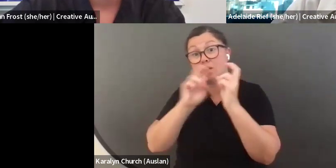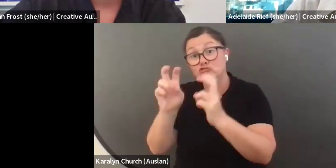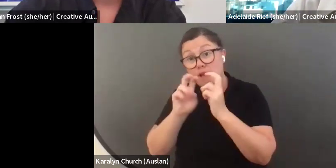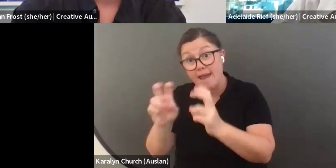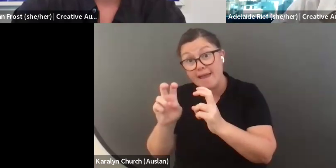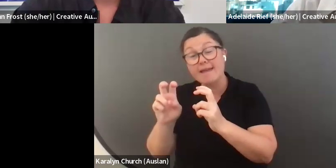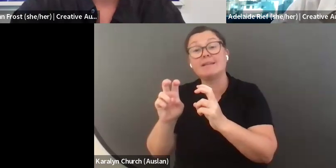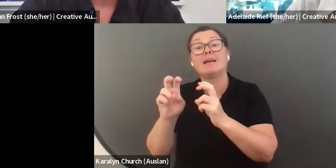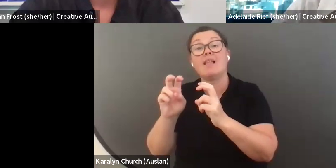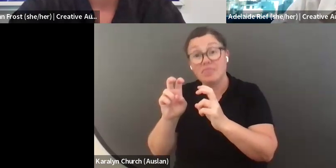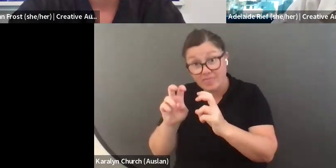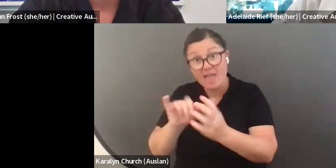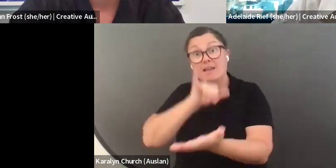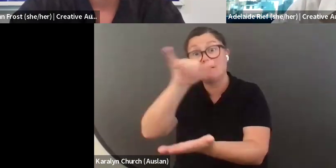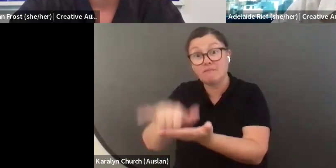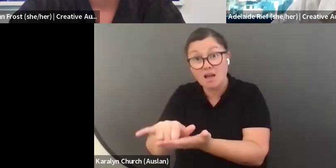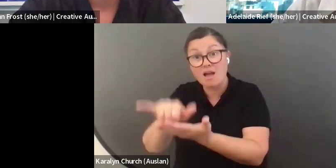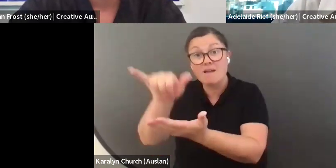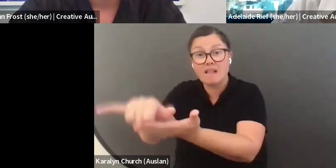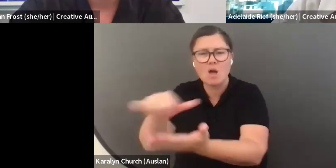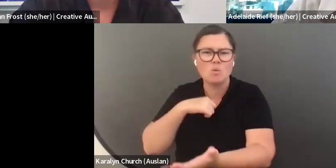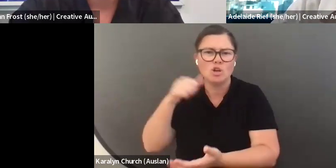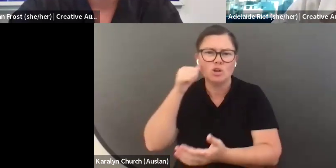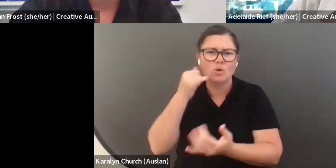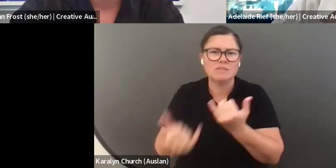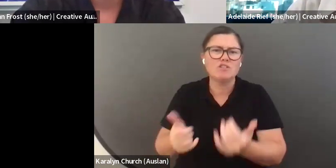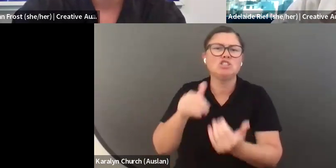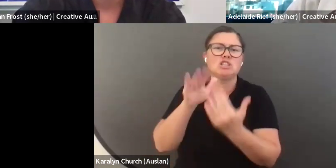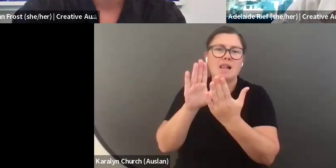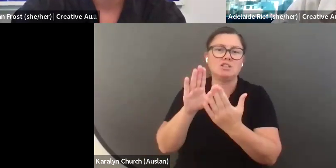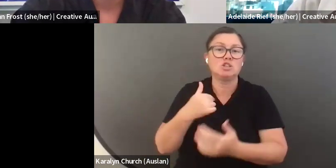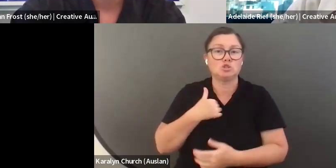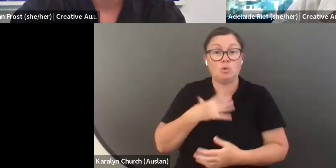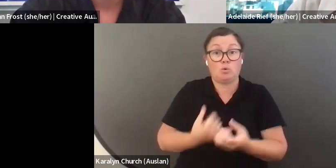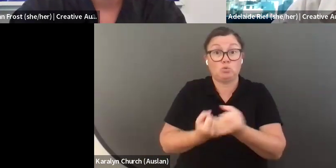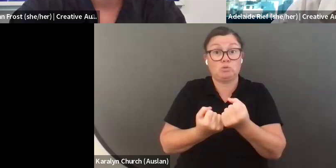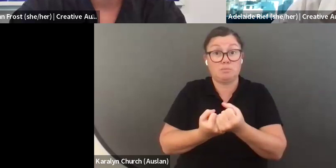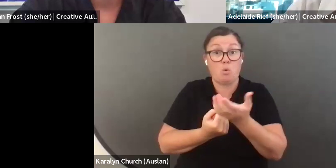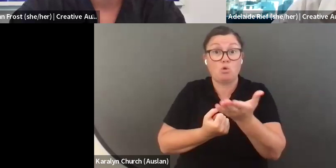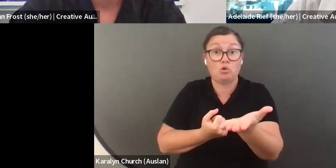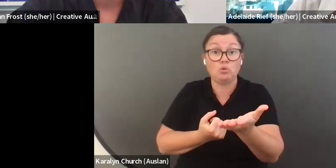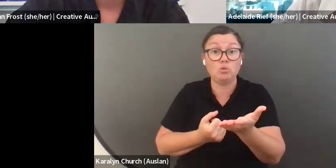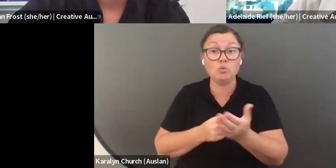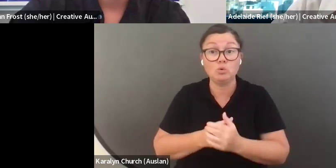remote locations, we know that sometimes that can include needing to jump in the car, drive a